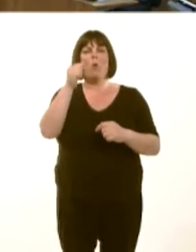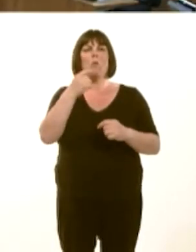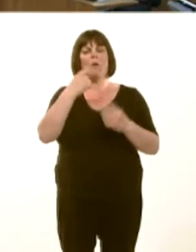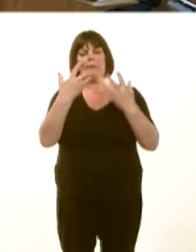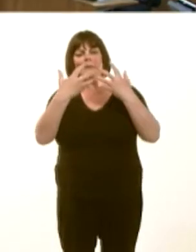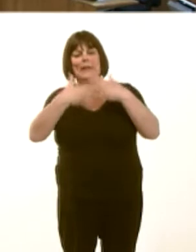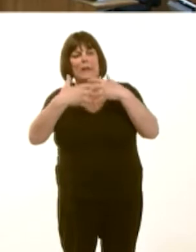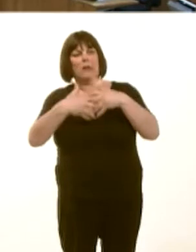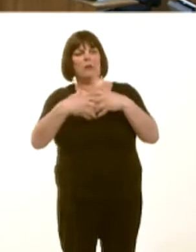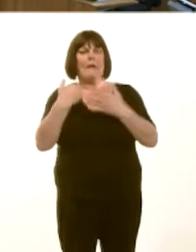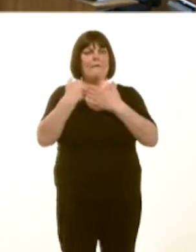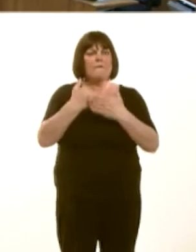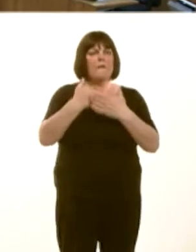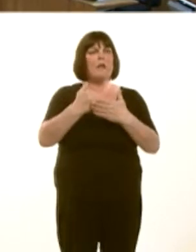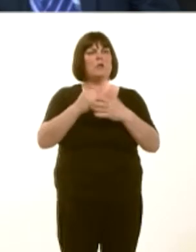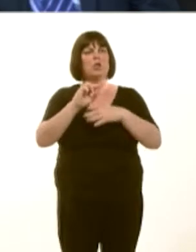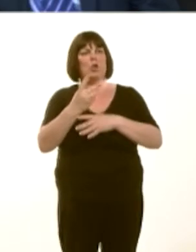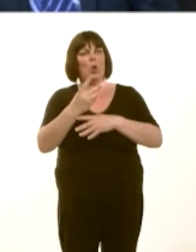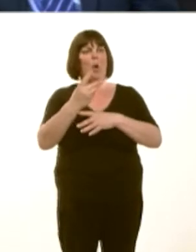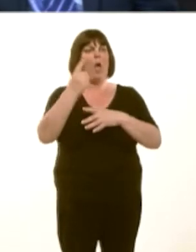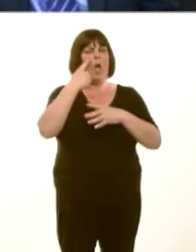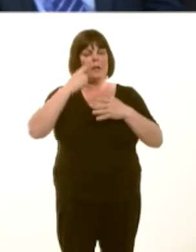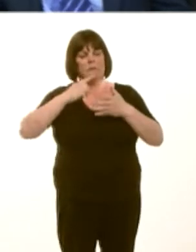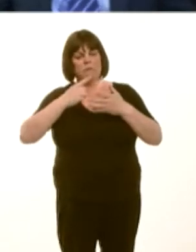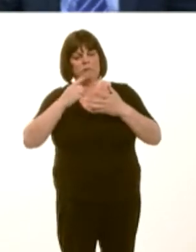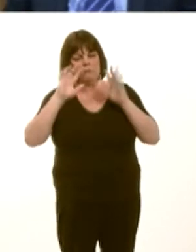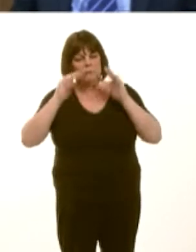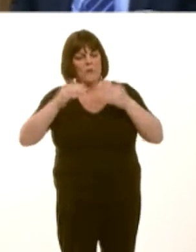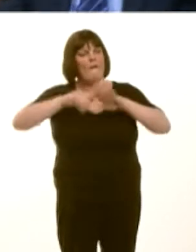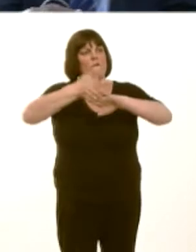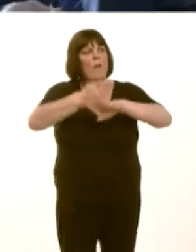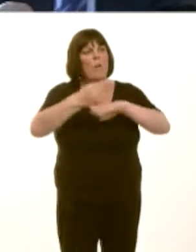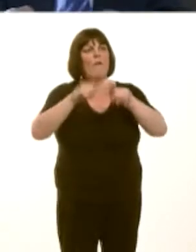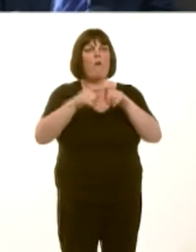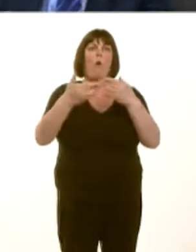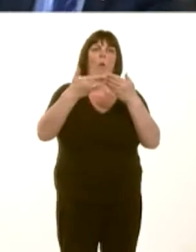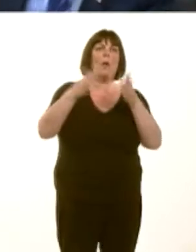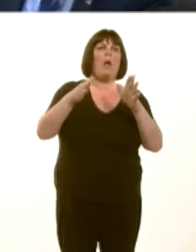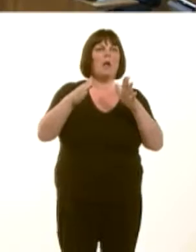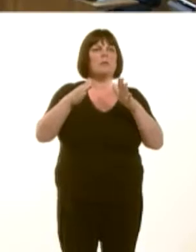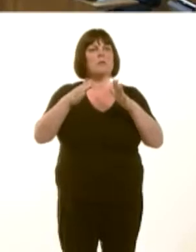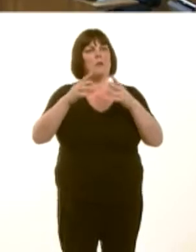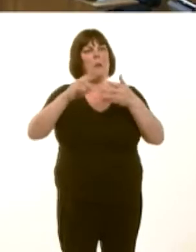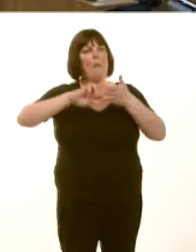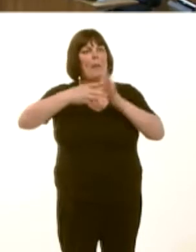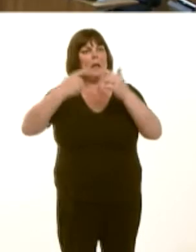comprehensive planning policy framework for determining planning applications for opencast coal extraction. Peter Black: Thank you for that answer, First Minister.